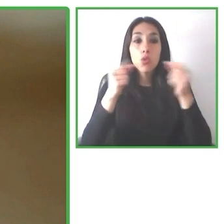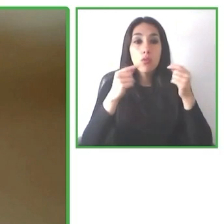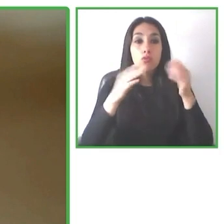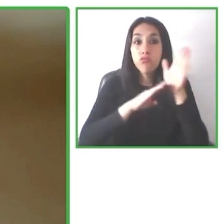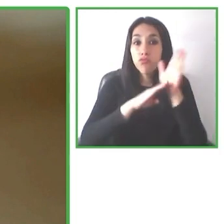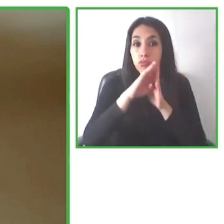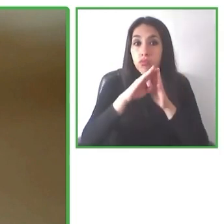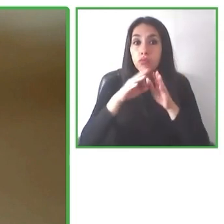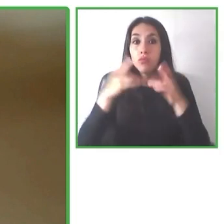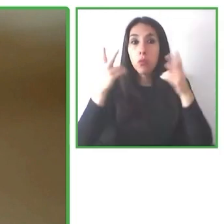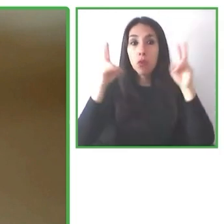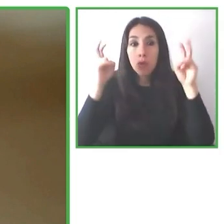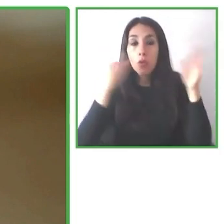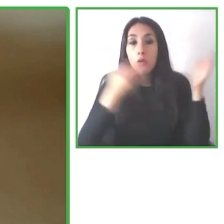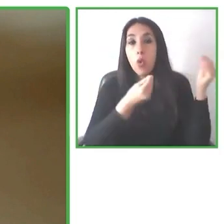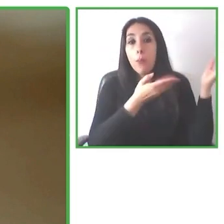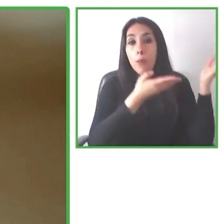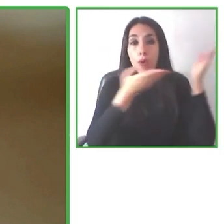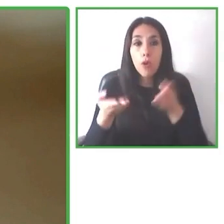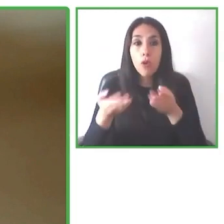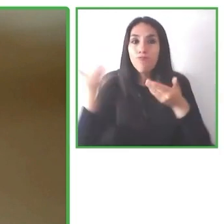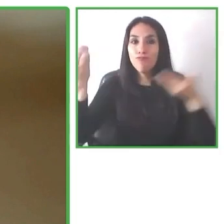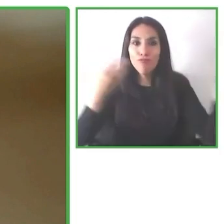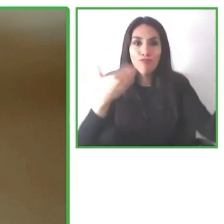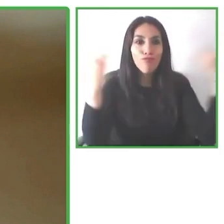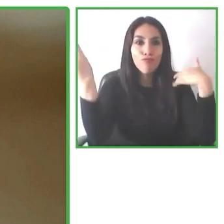And collaborating and working together.